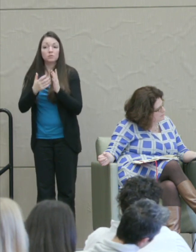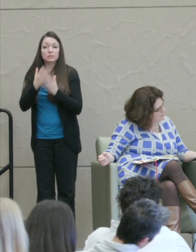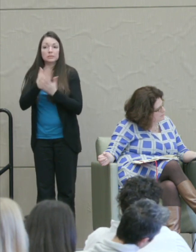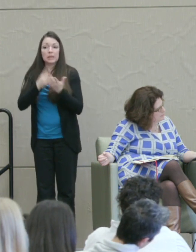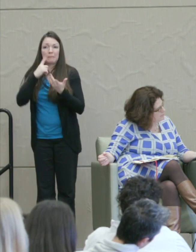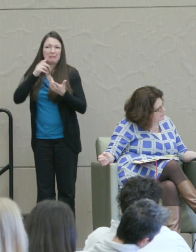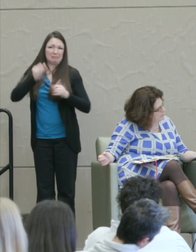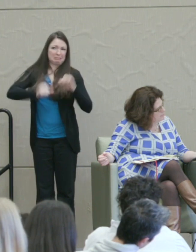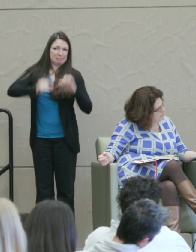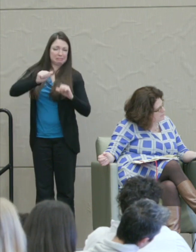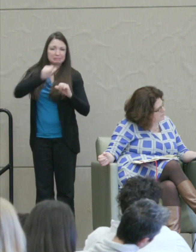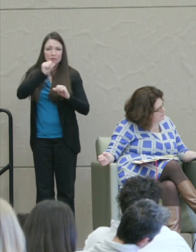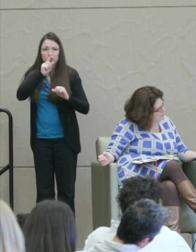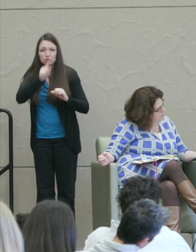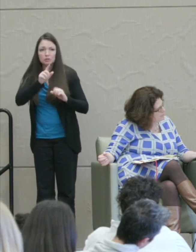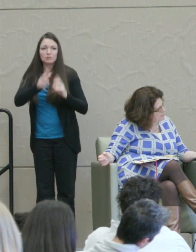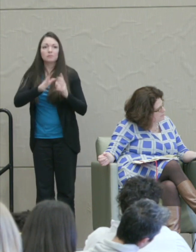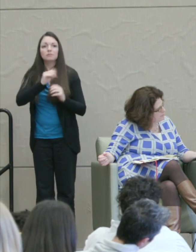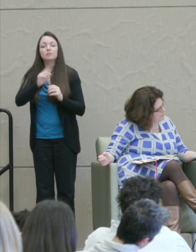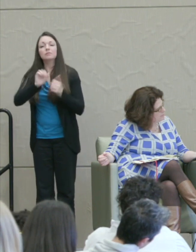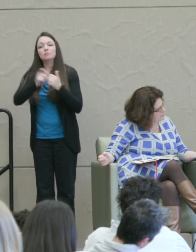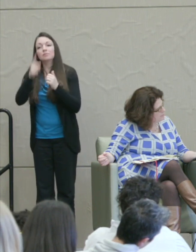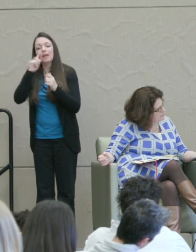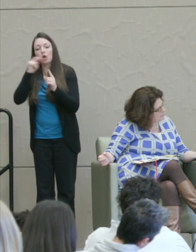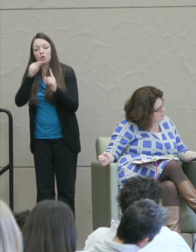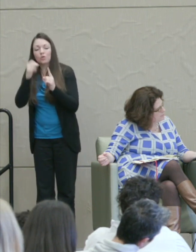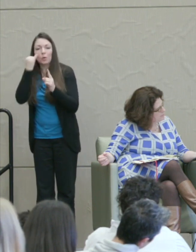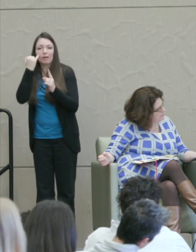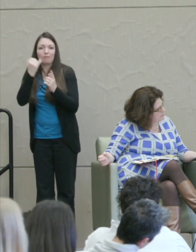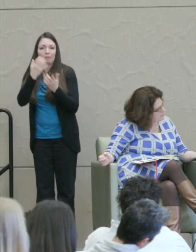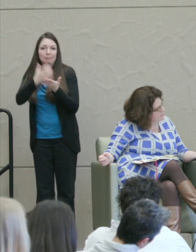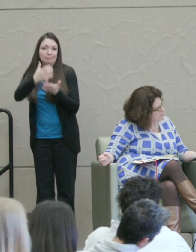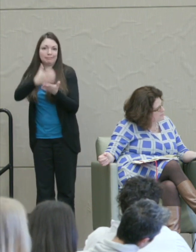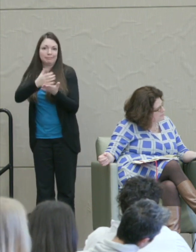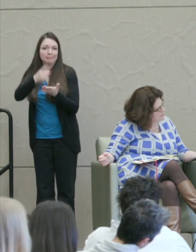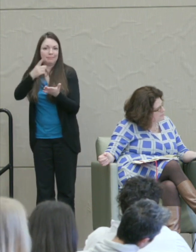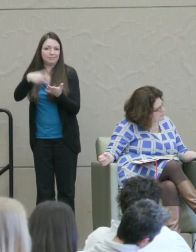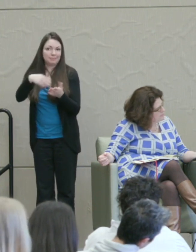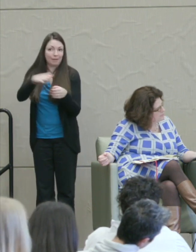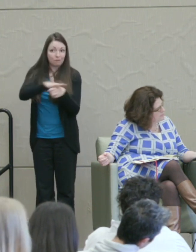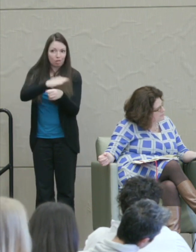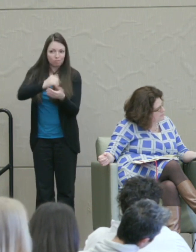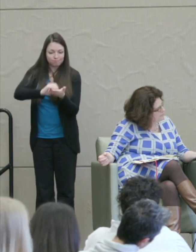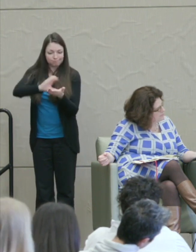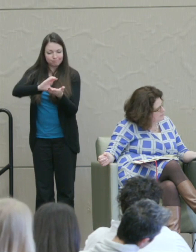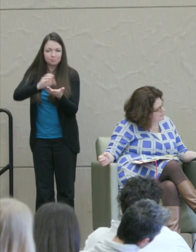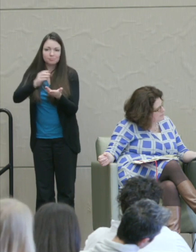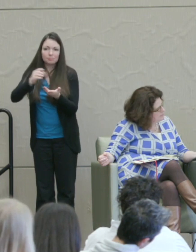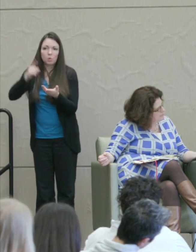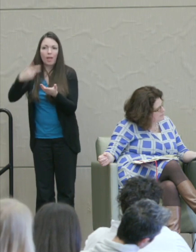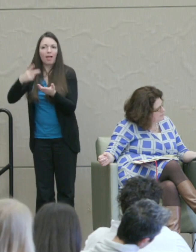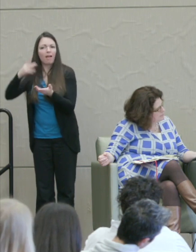It's just a question of how you view is the glass half full or is it half empty. And so then why should you hope?